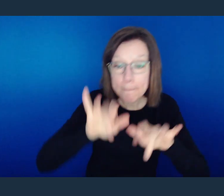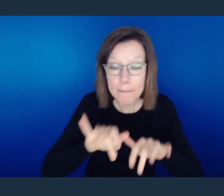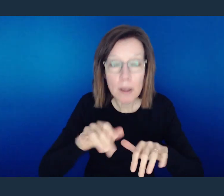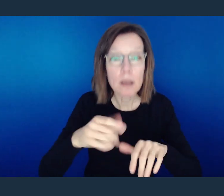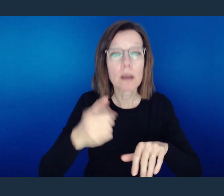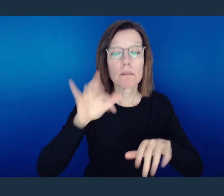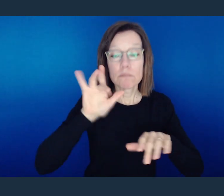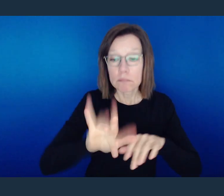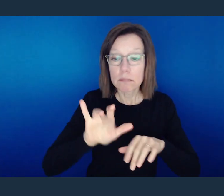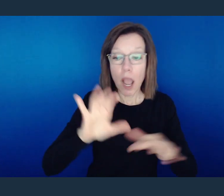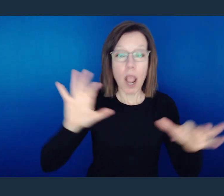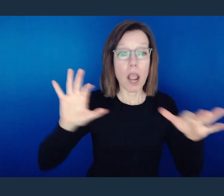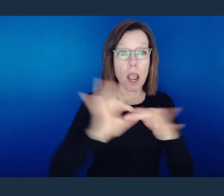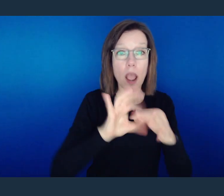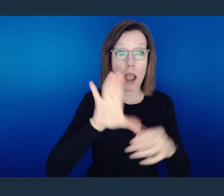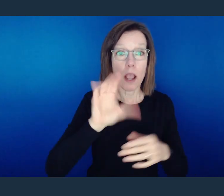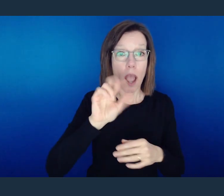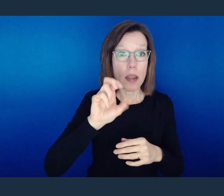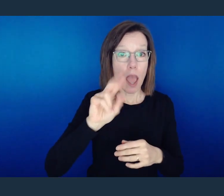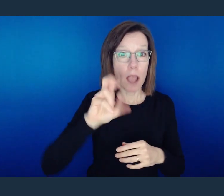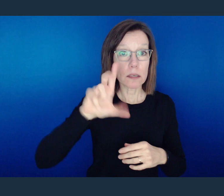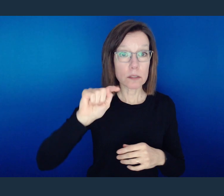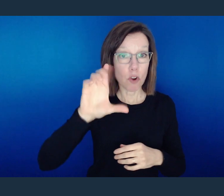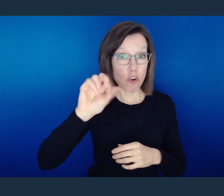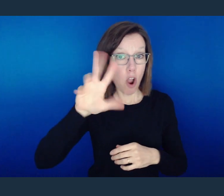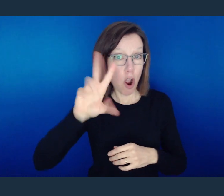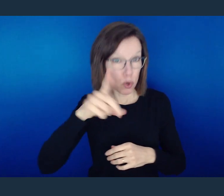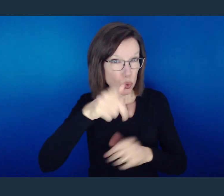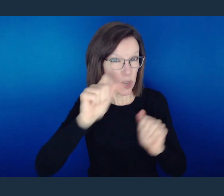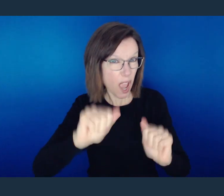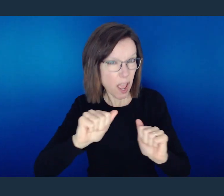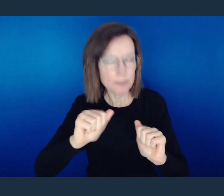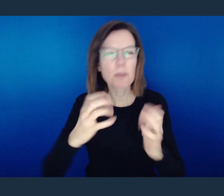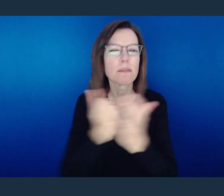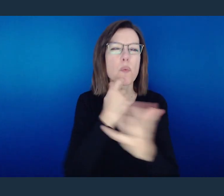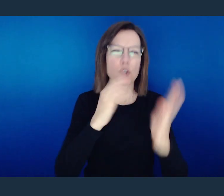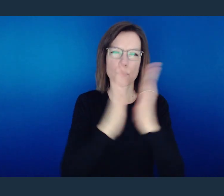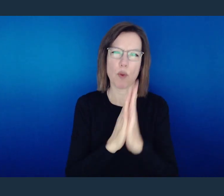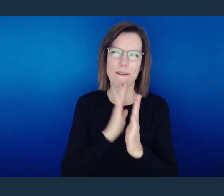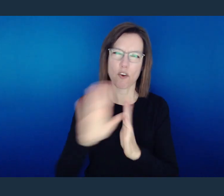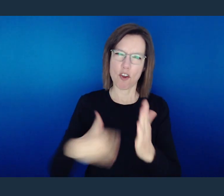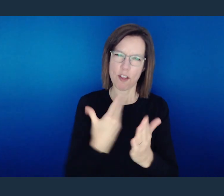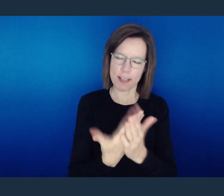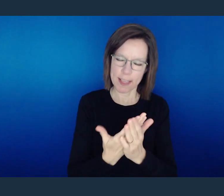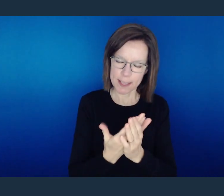emailing us, or hitting the connect card that is on our web page. Let me pray for you all.